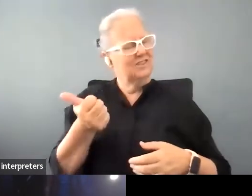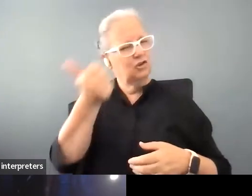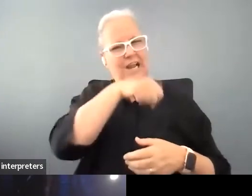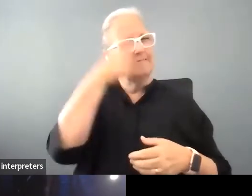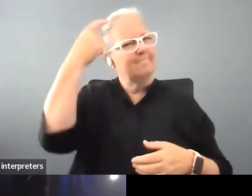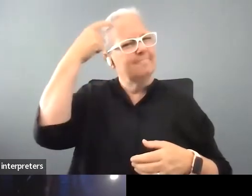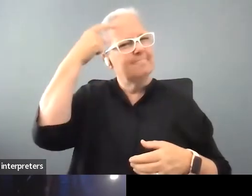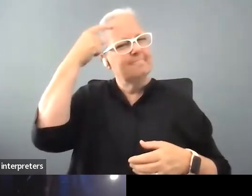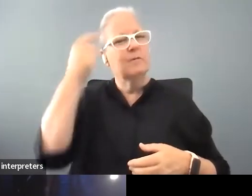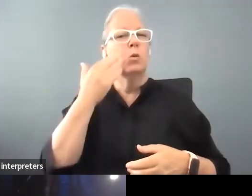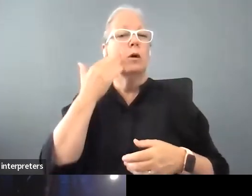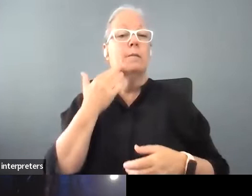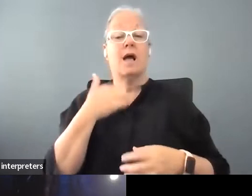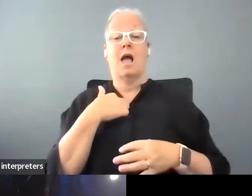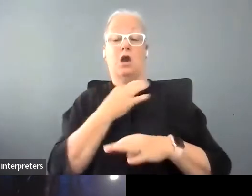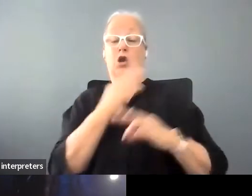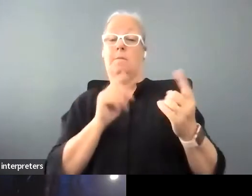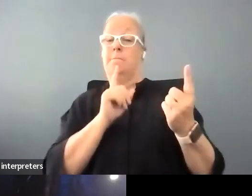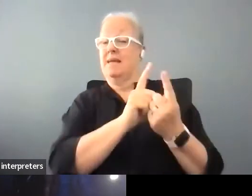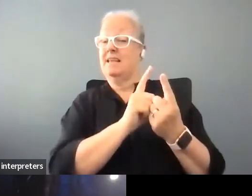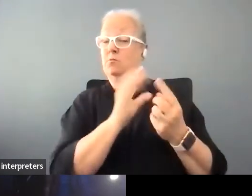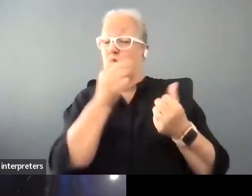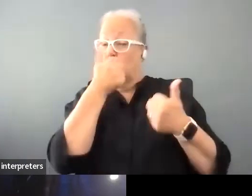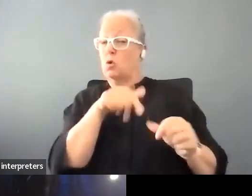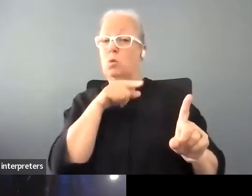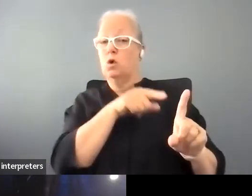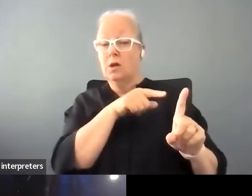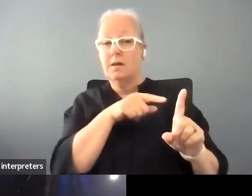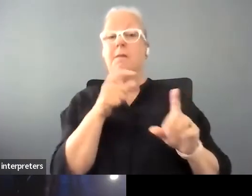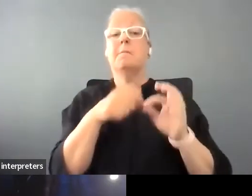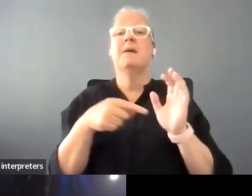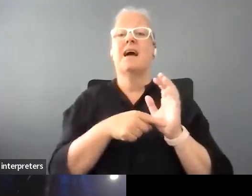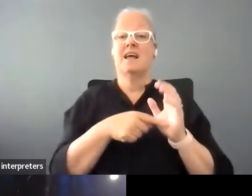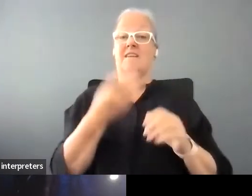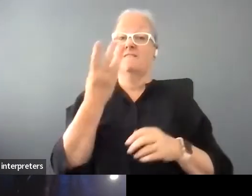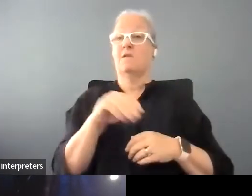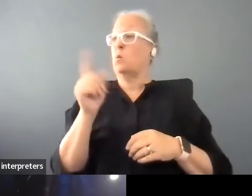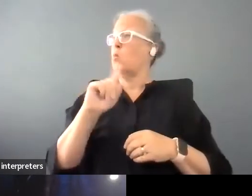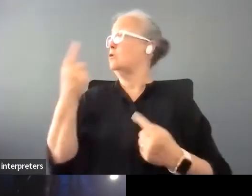didn't know her at all but from my impression is that she's she was fiercely